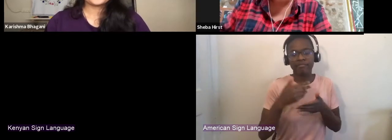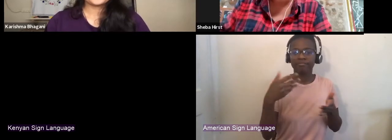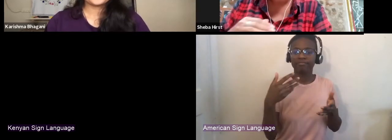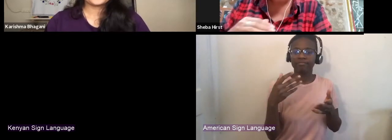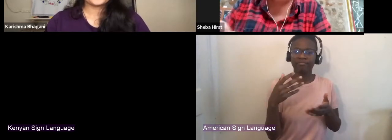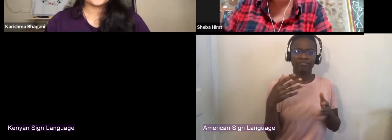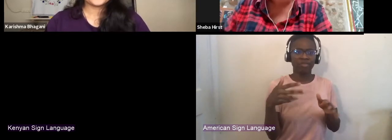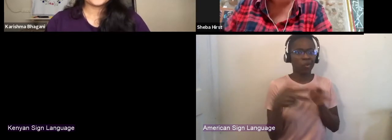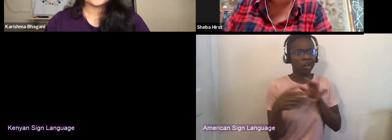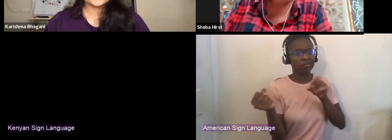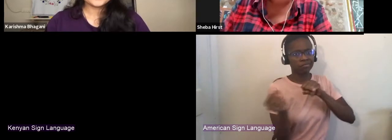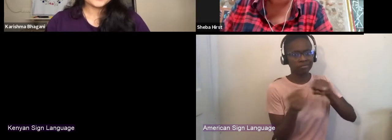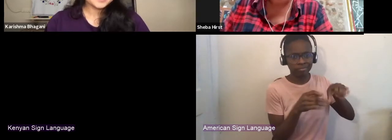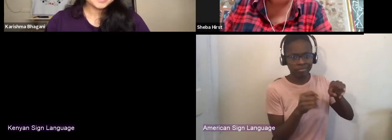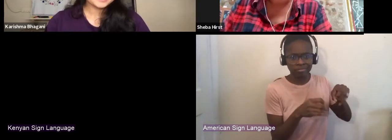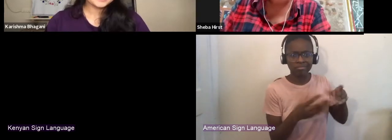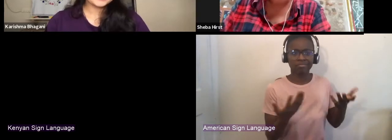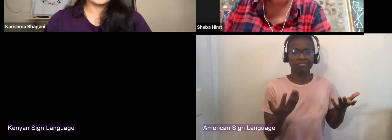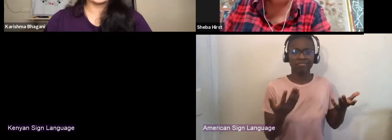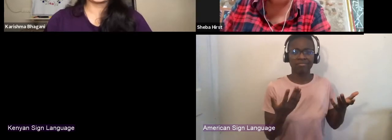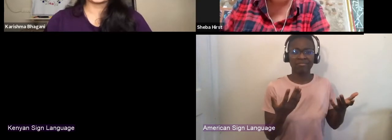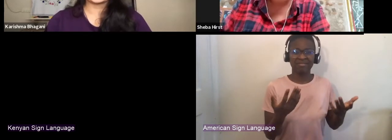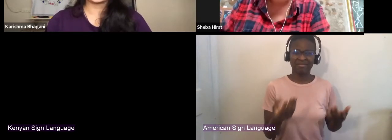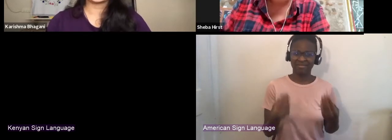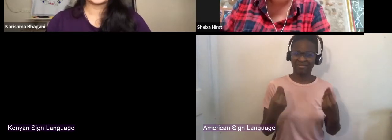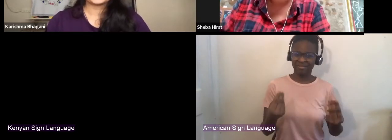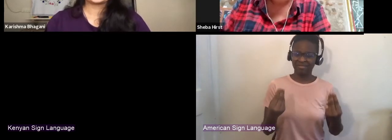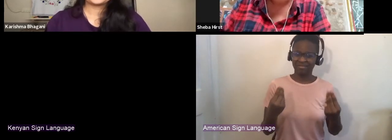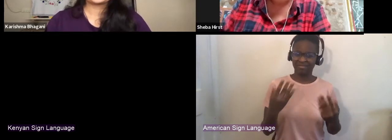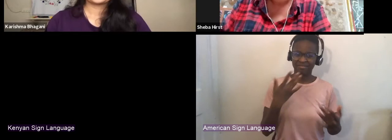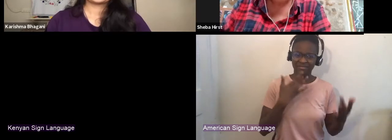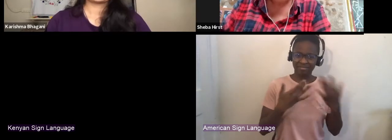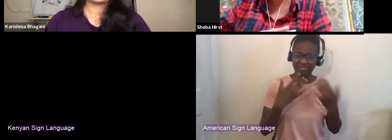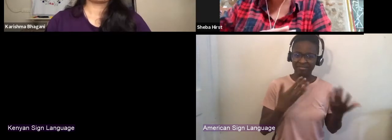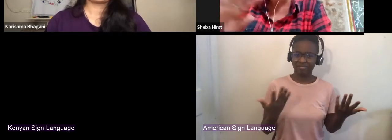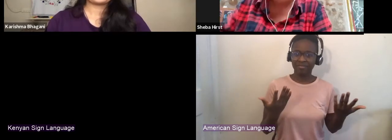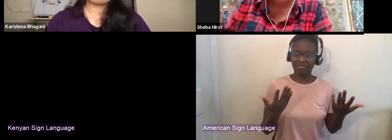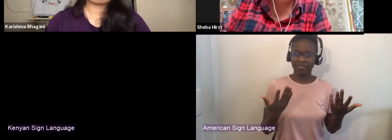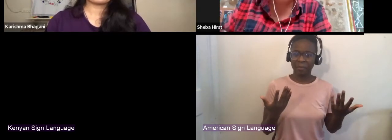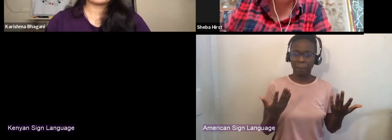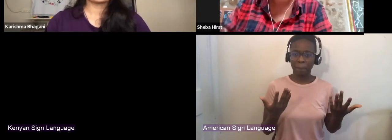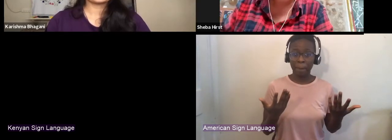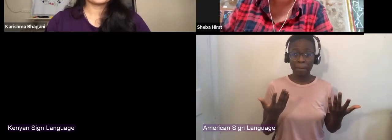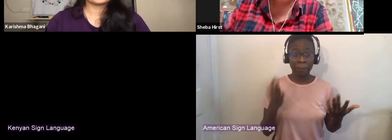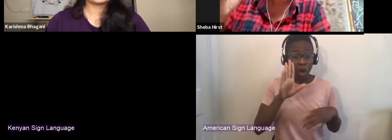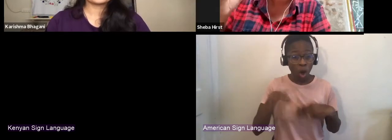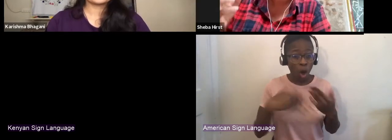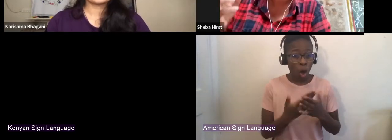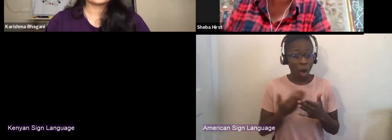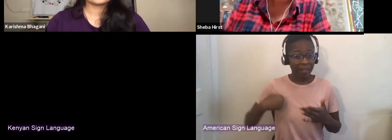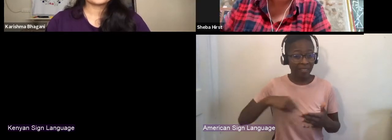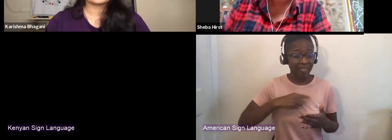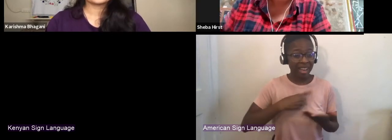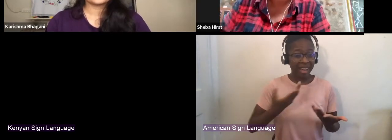Is this really all we can do Nairobi, all of us, do you think in a theater sector can get together and practice one.